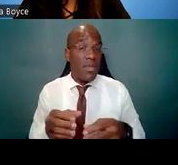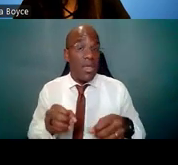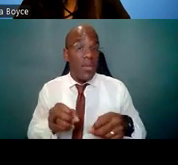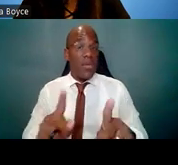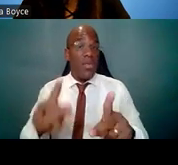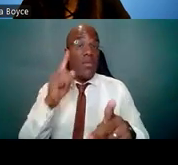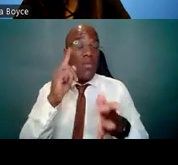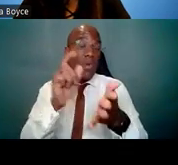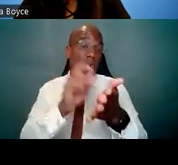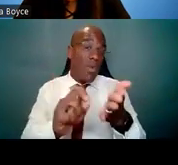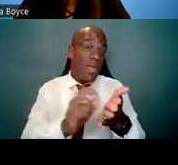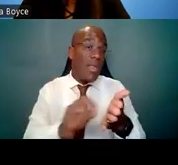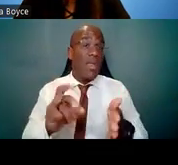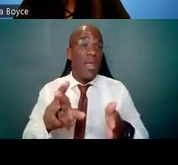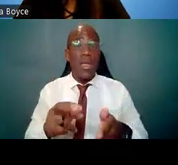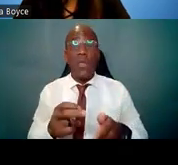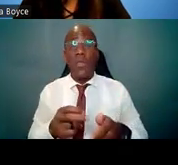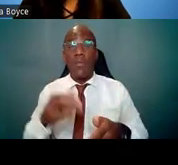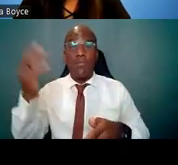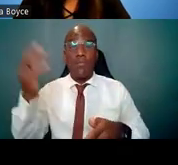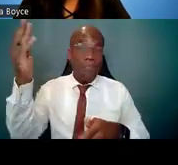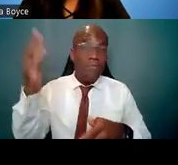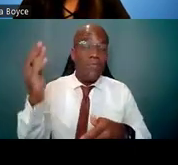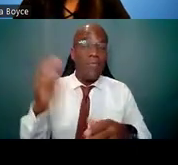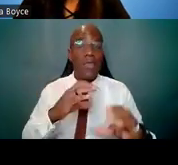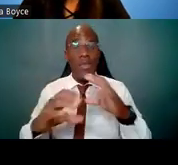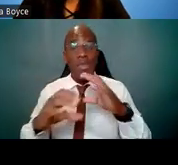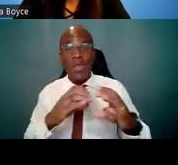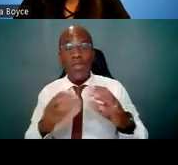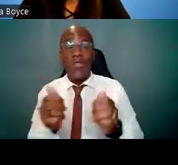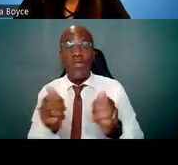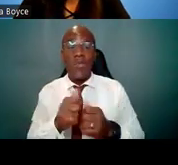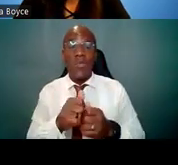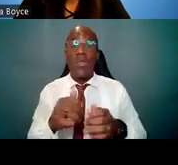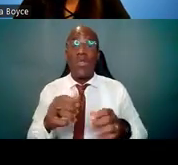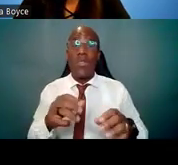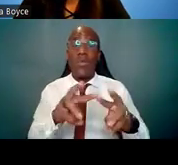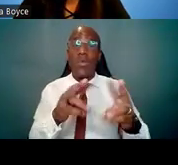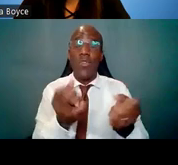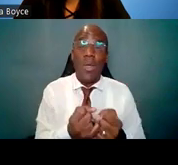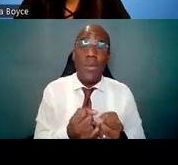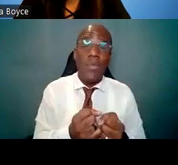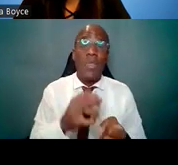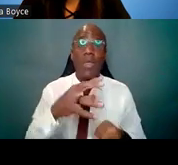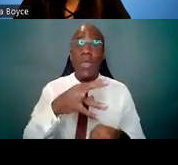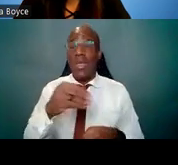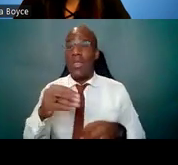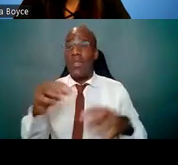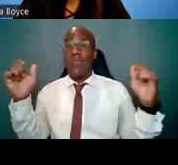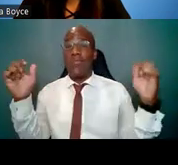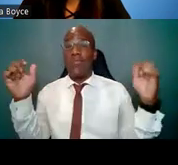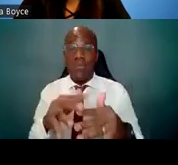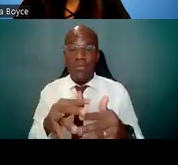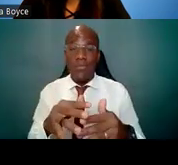through courses, workshops and presentations at the local and national level, and since many people will be going on